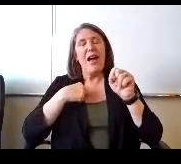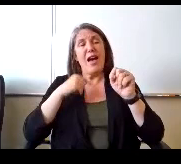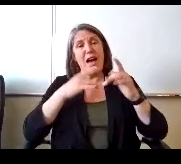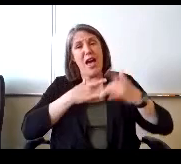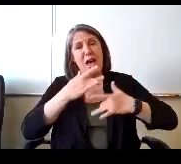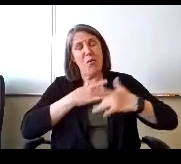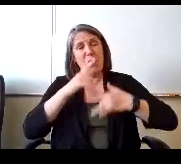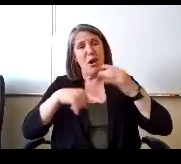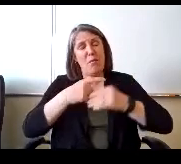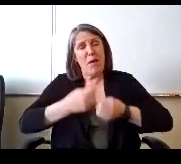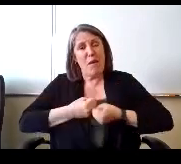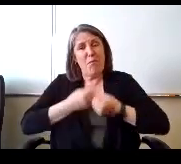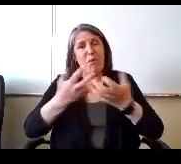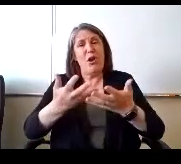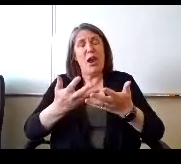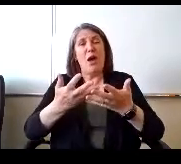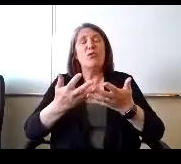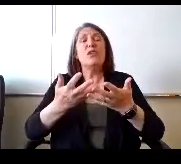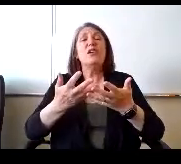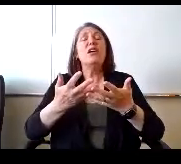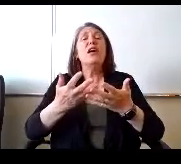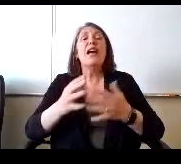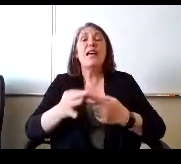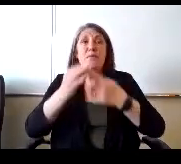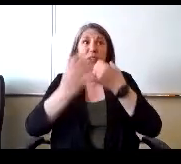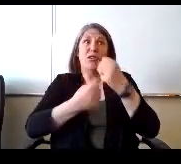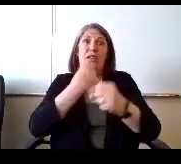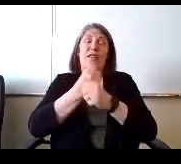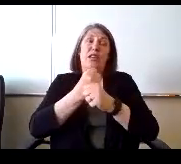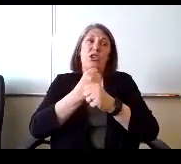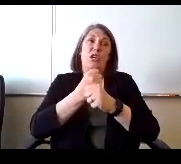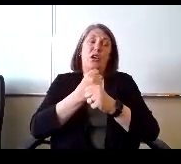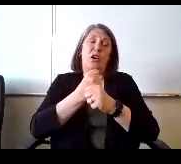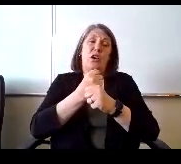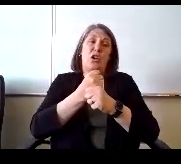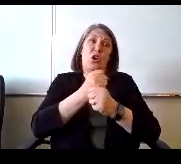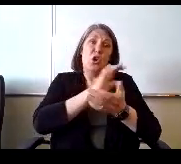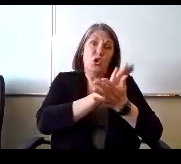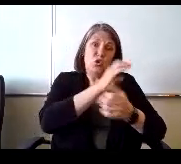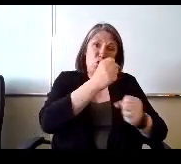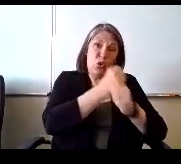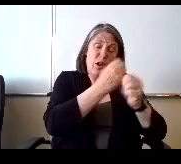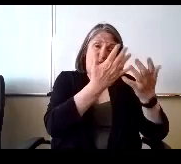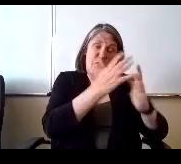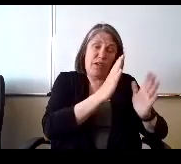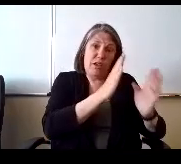straight from especially this year of going straight from the school year into another month or so of school,